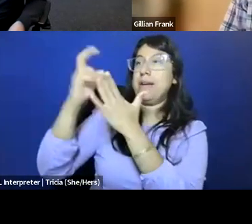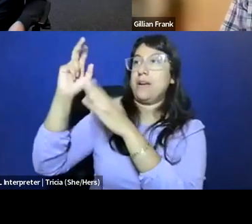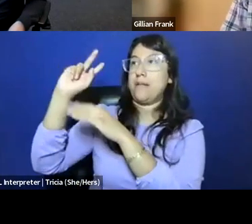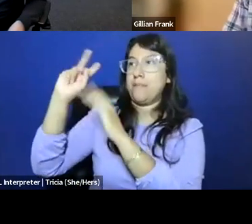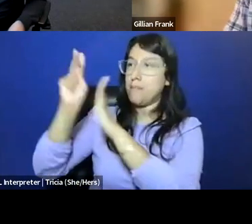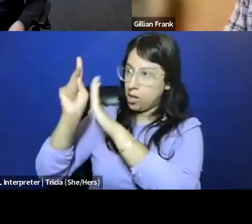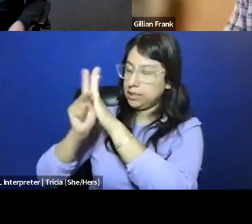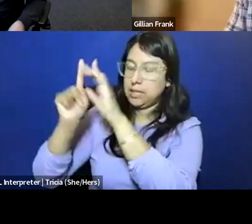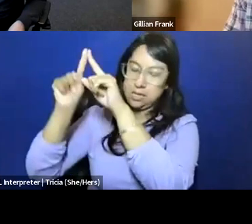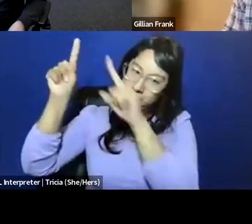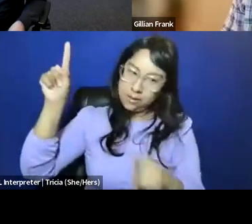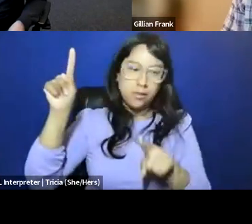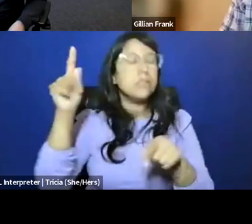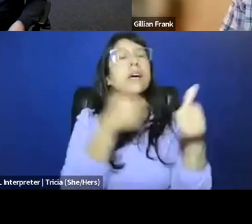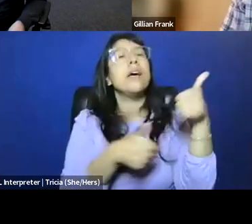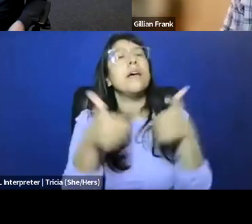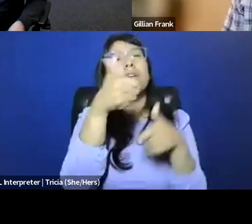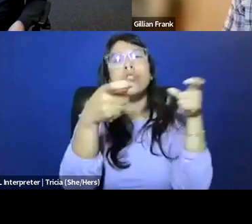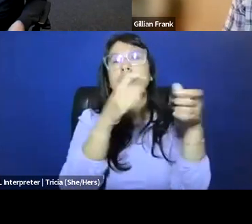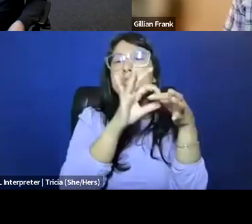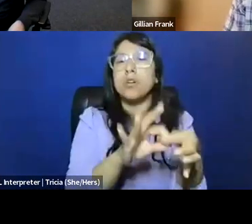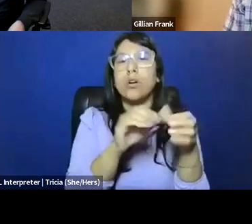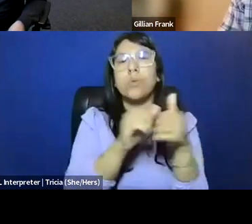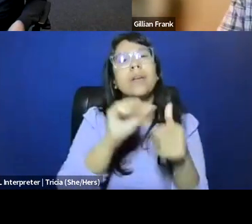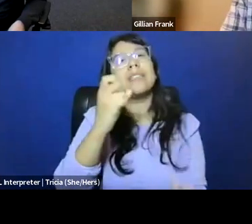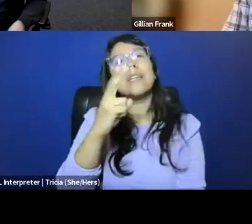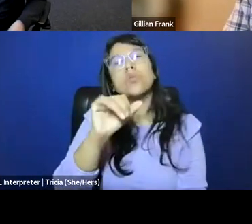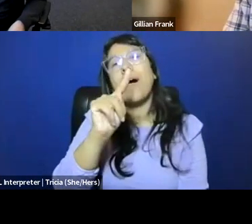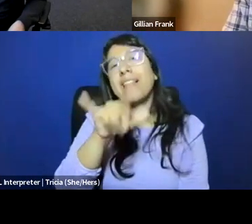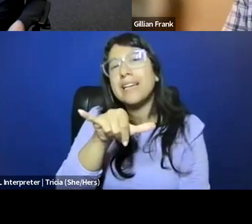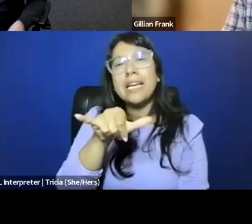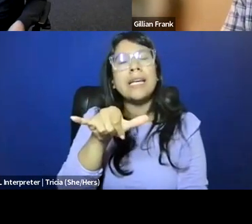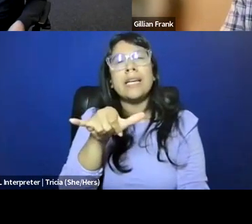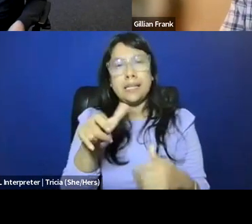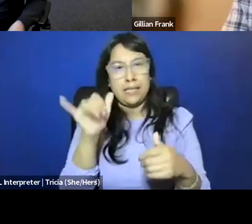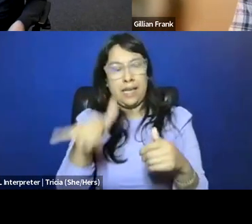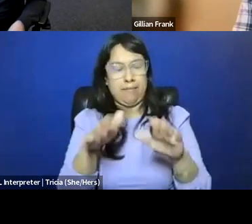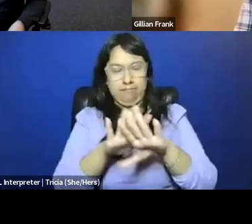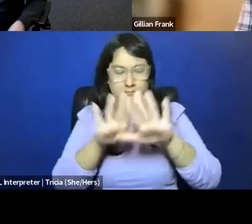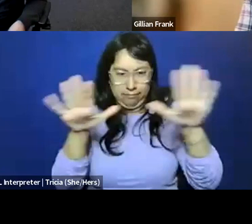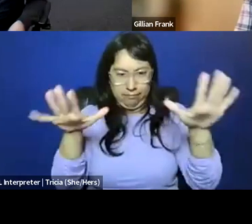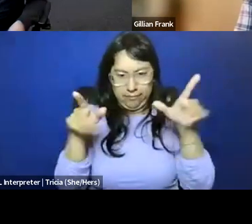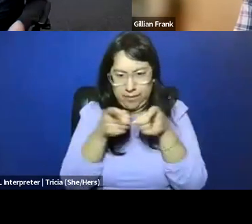down to the administration of sexuality. And so I think that cuts in slightly different ways in that era, in ways that do, you know,